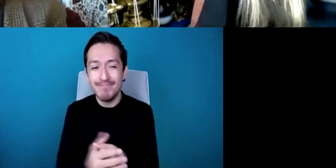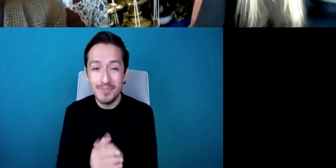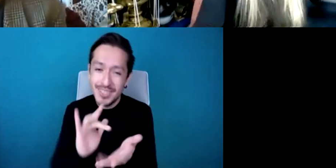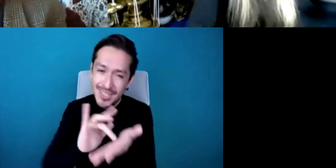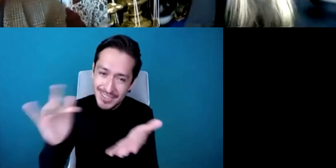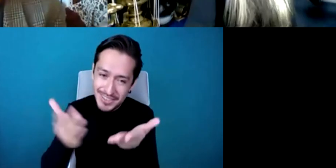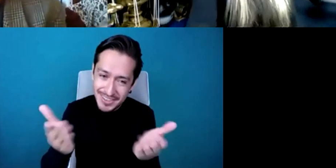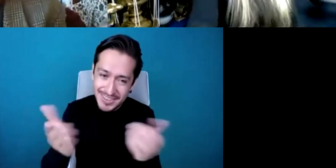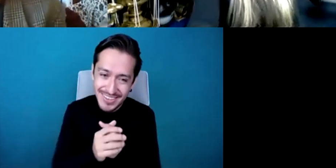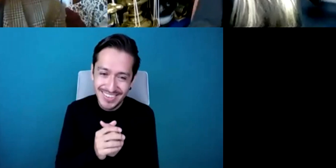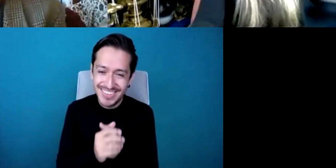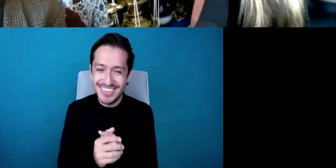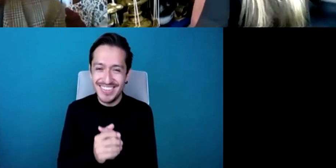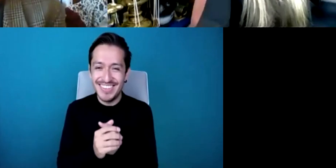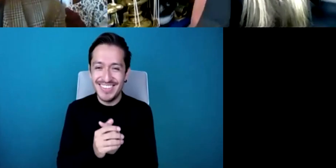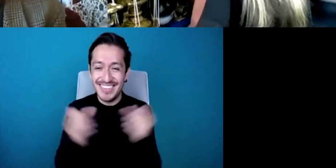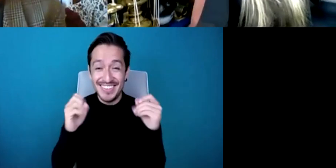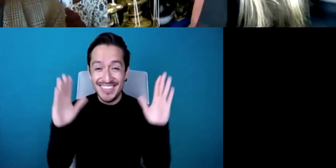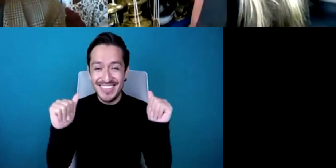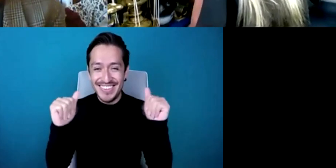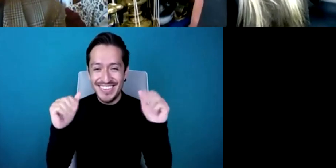Okay, bye bye.